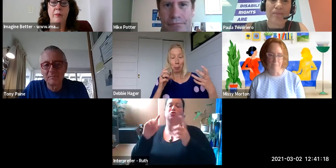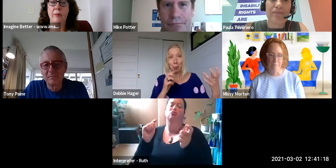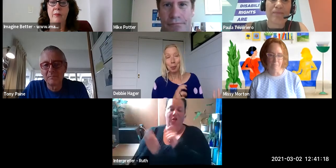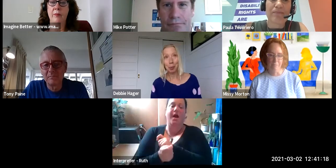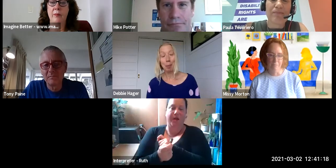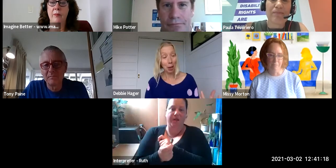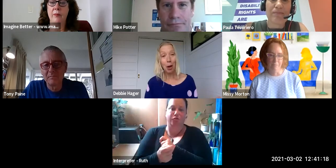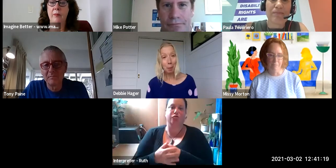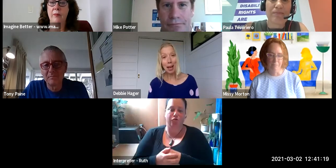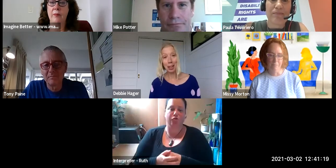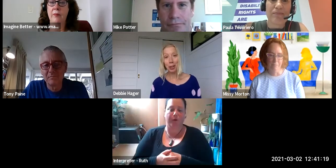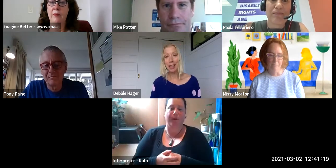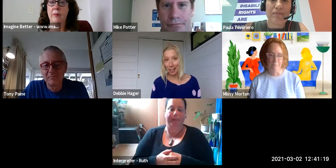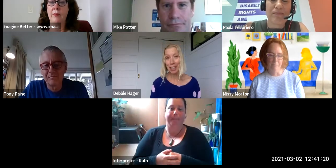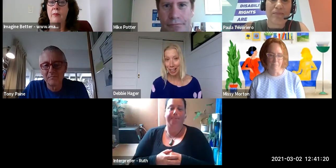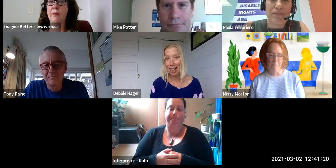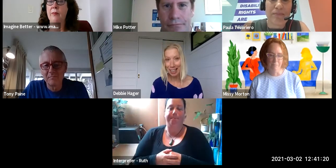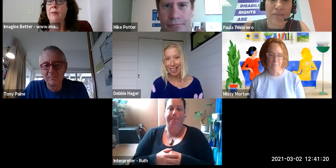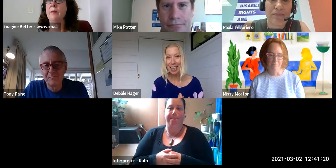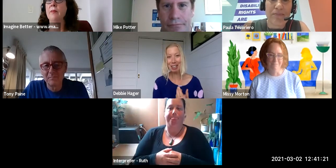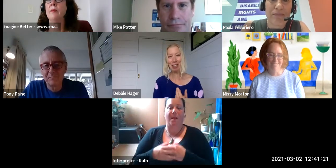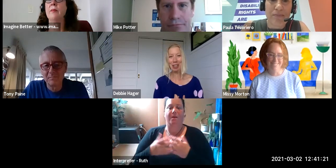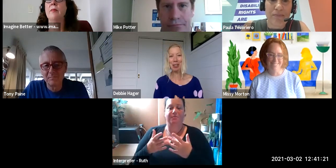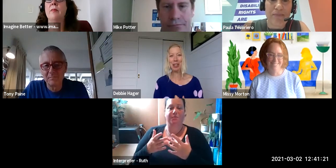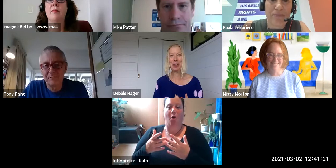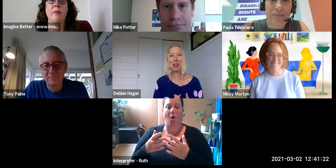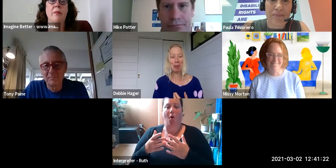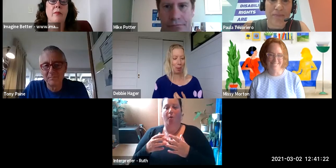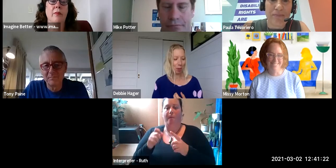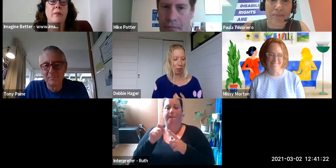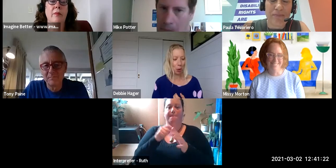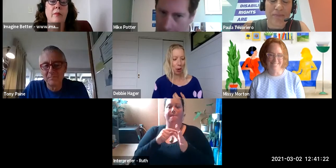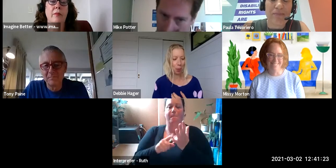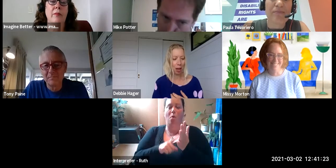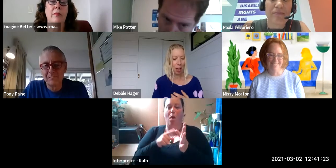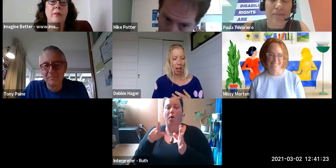that start to bring voices together and shape how you know a conversation might happen.